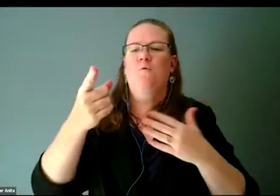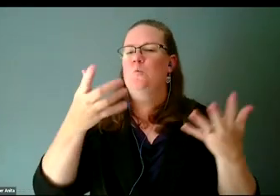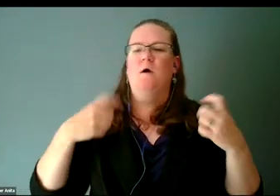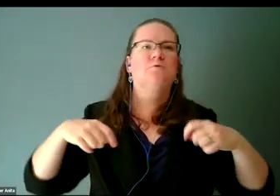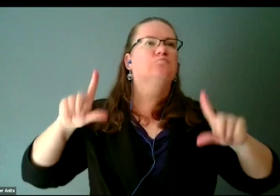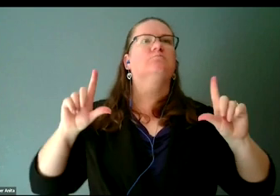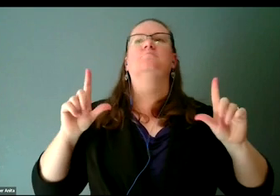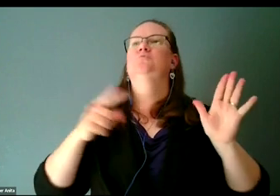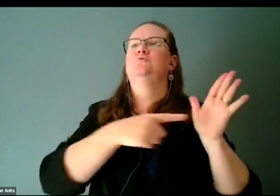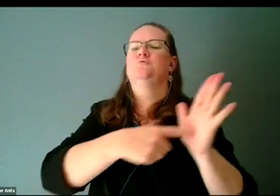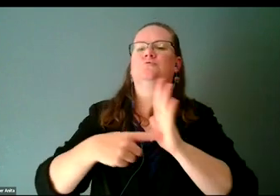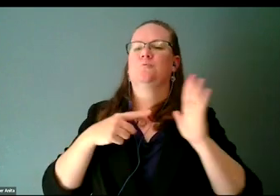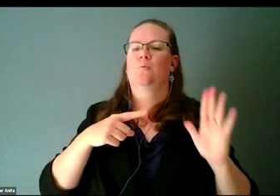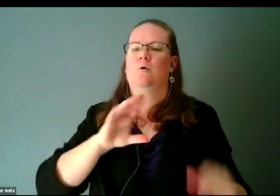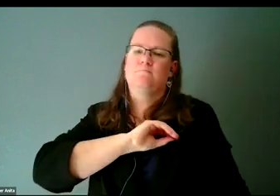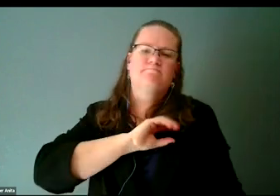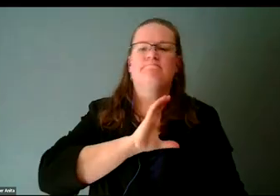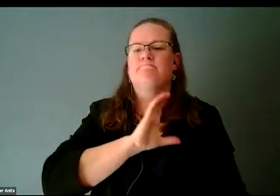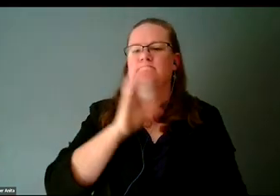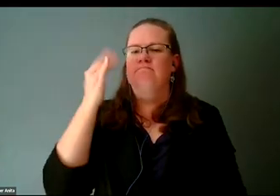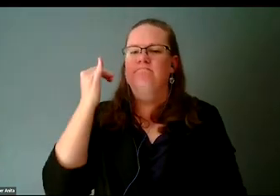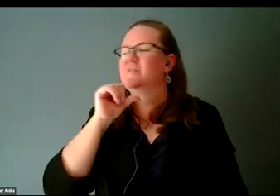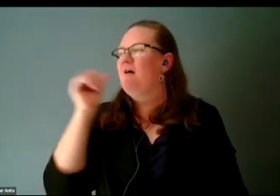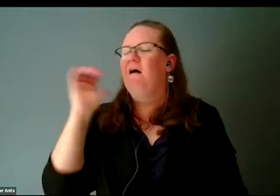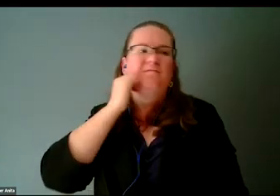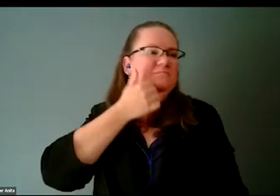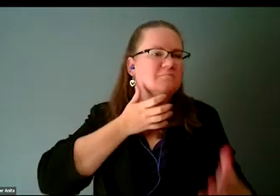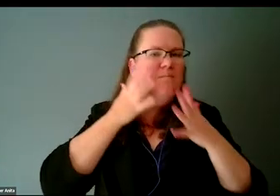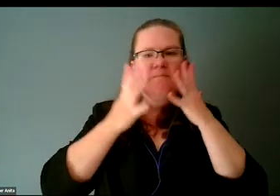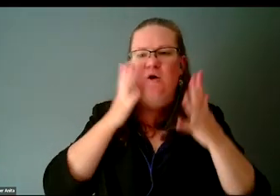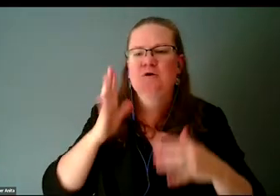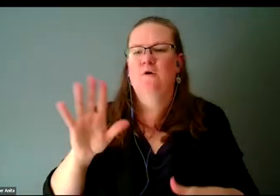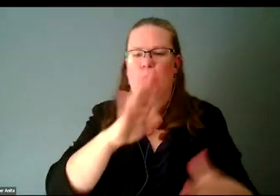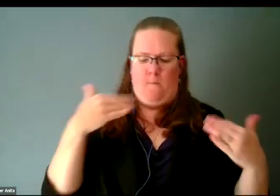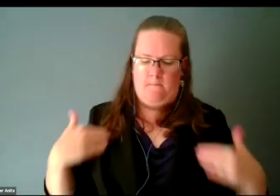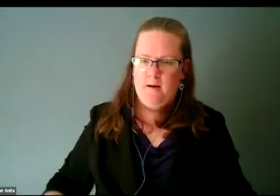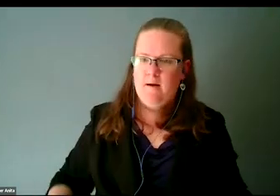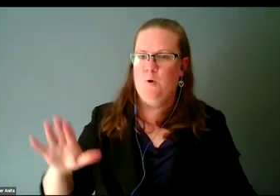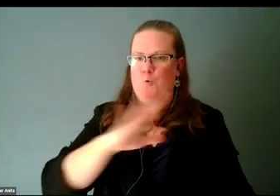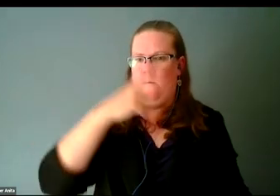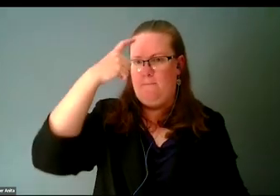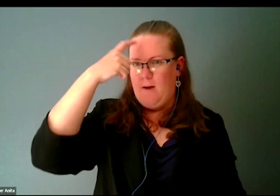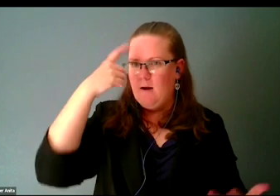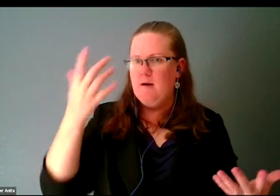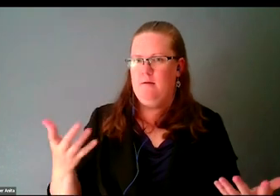because you are not ashamed of the body and mind you came in and fortune favors